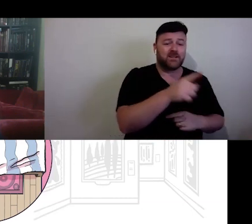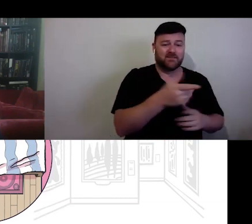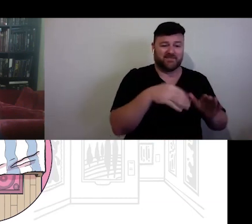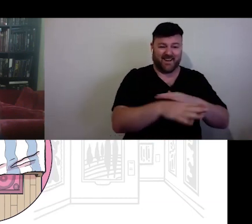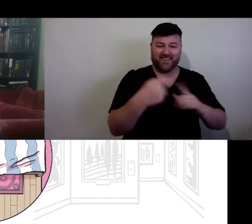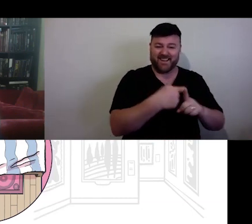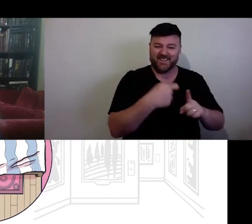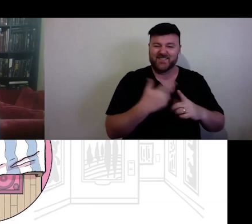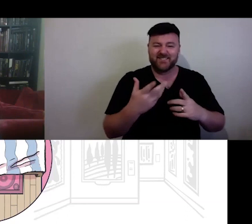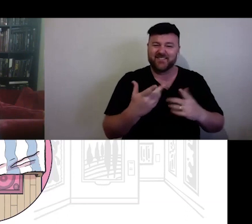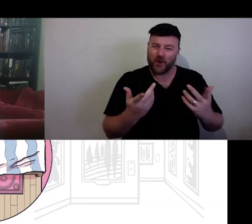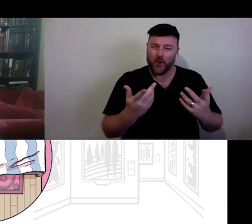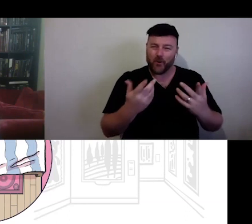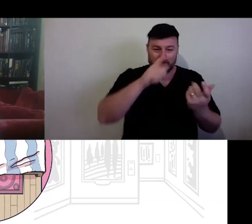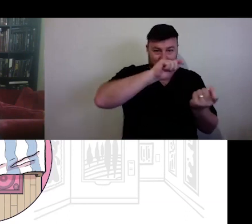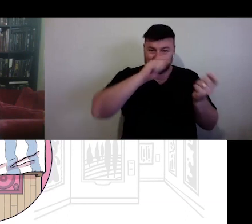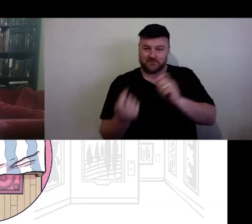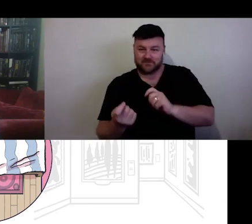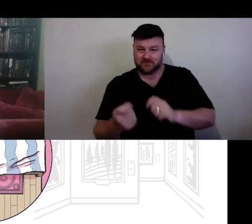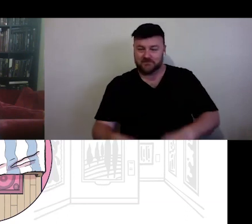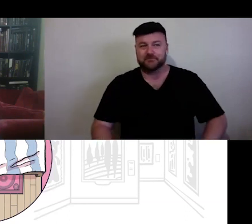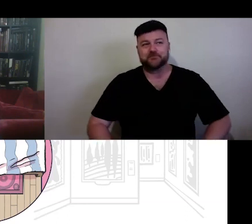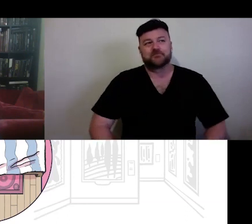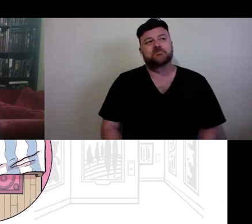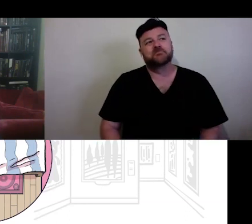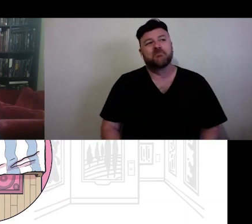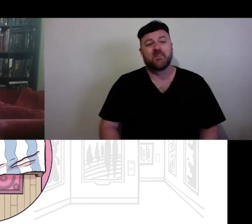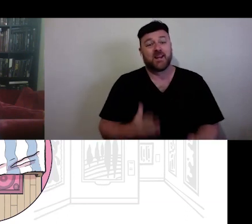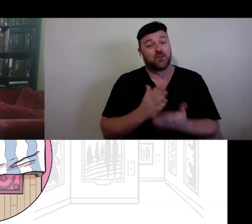This is for some a shift in our relationship with the world.